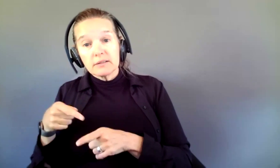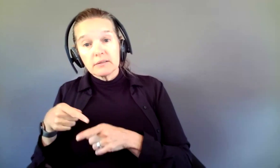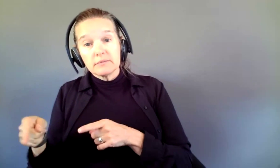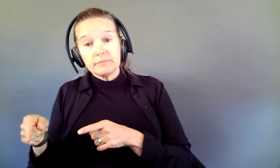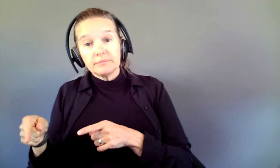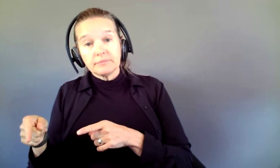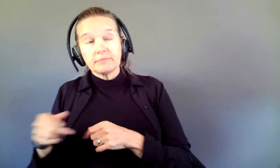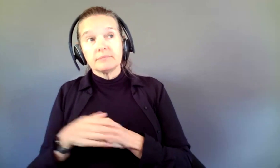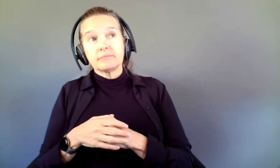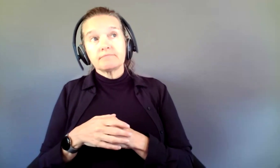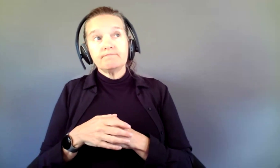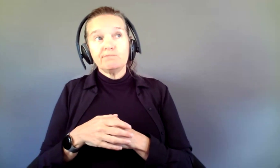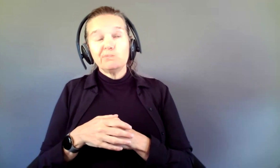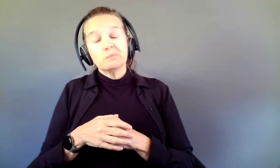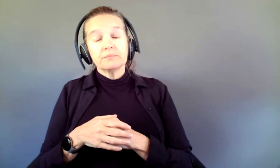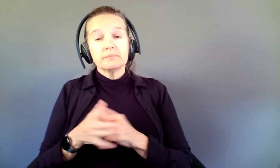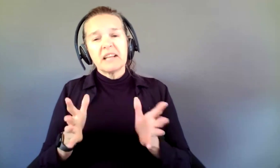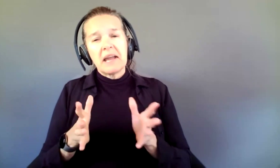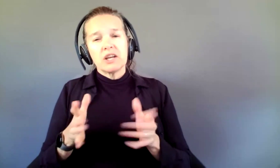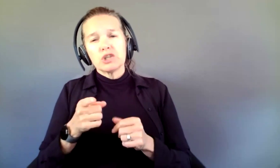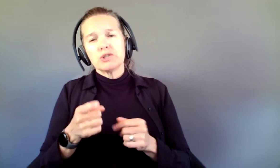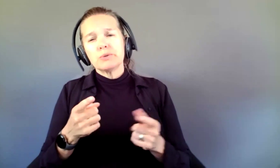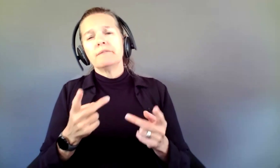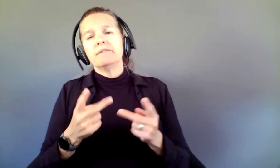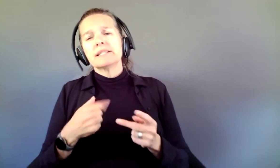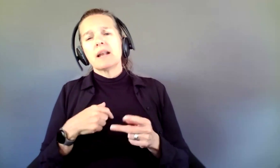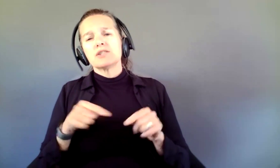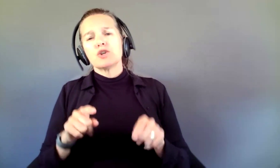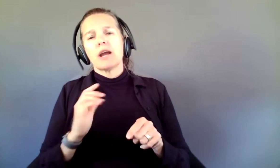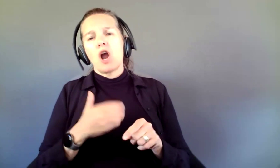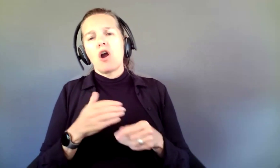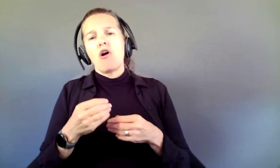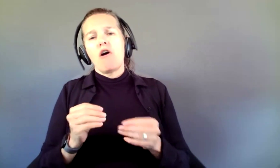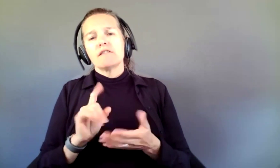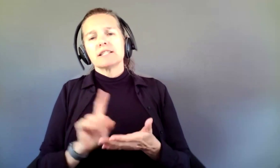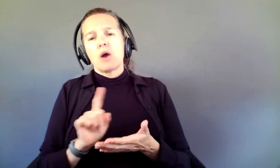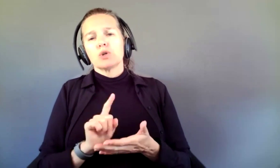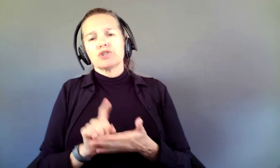I would encourage you to visit us during office hours to talk about it, to figure